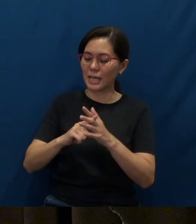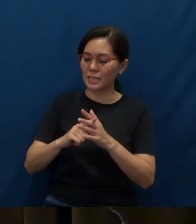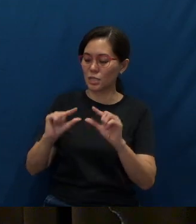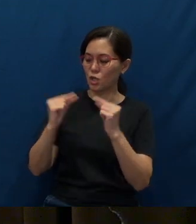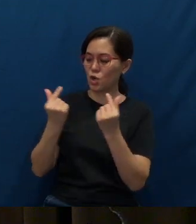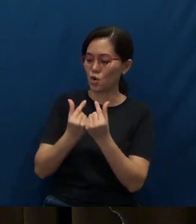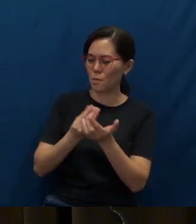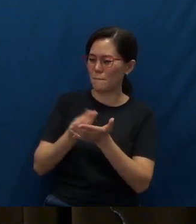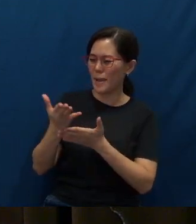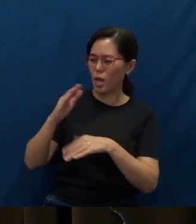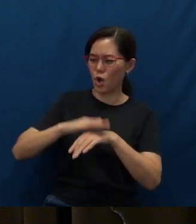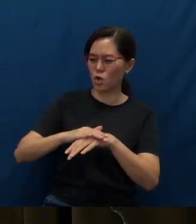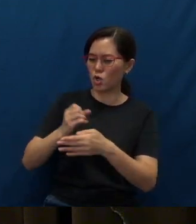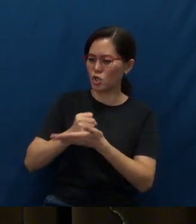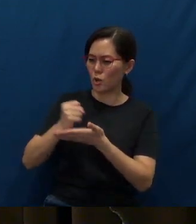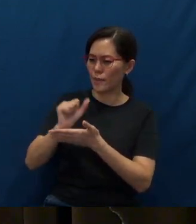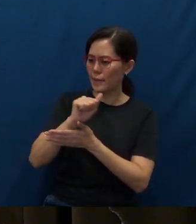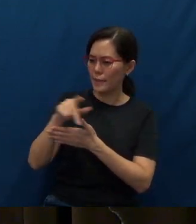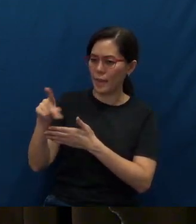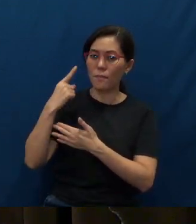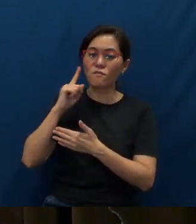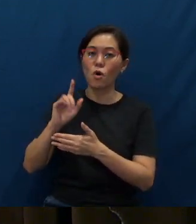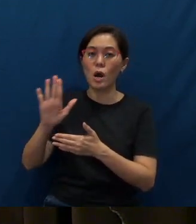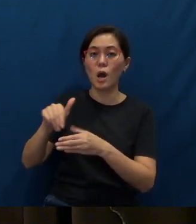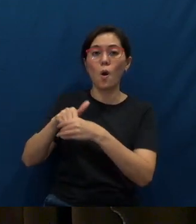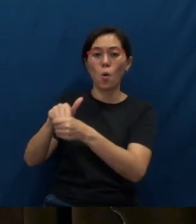I can't remember which app that it was - for her own HDB block, you know,